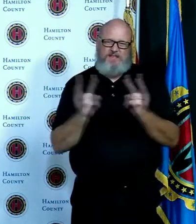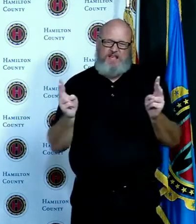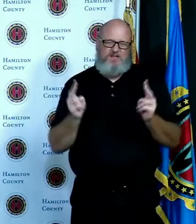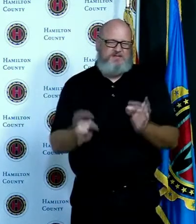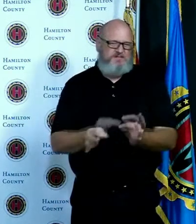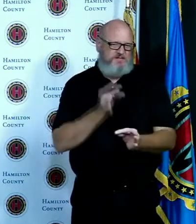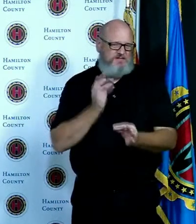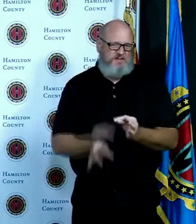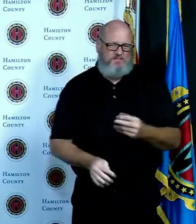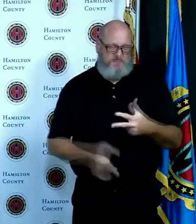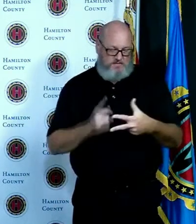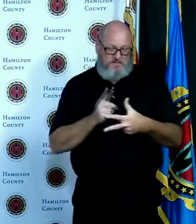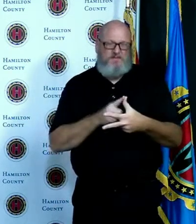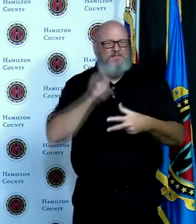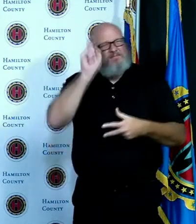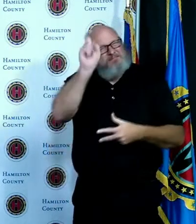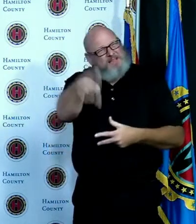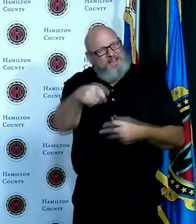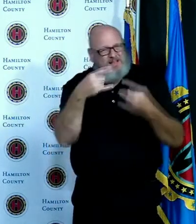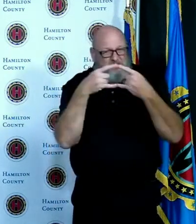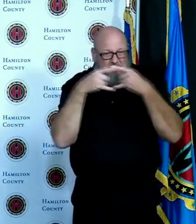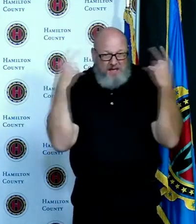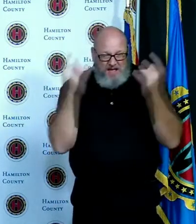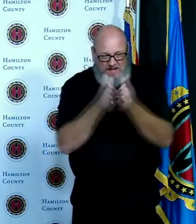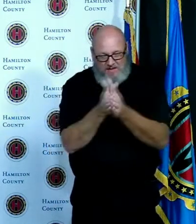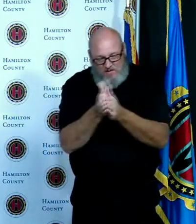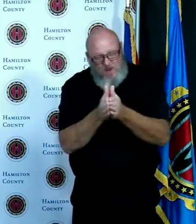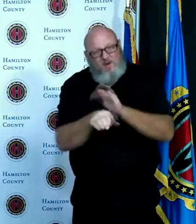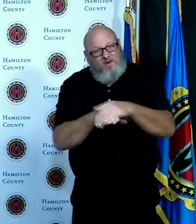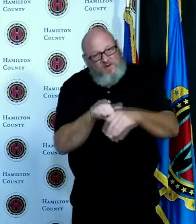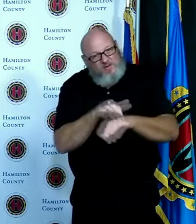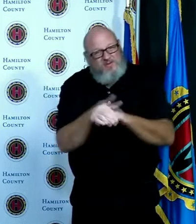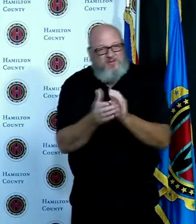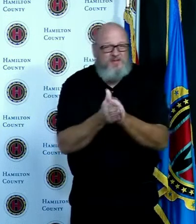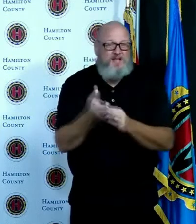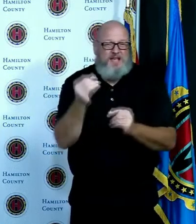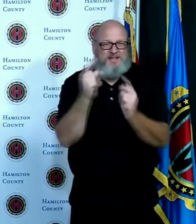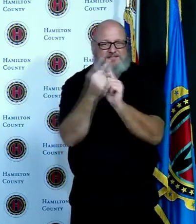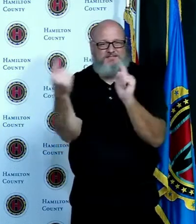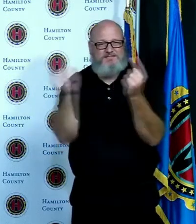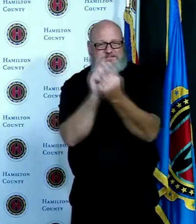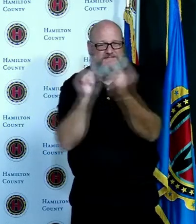continuing to share that and I'm hopeful that the severity of the amount of cases that we're seeing